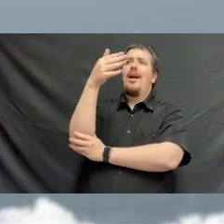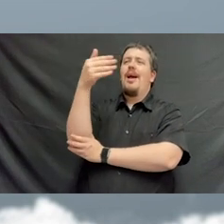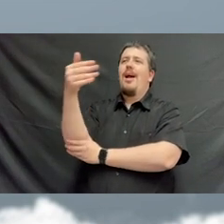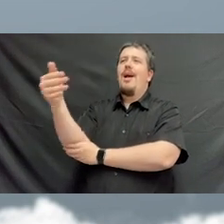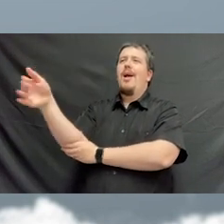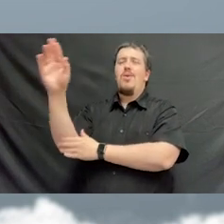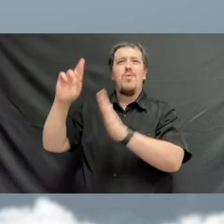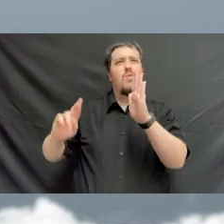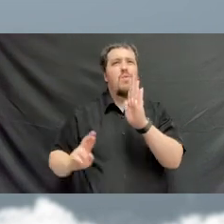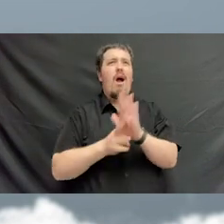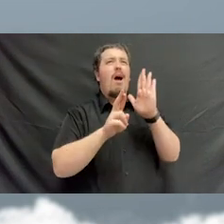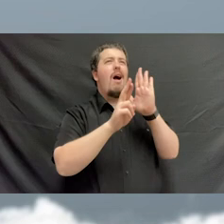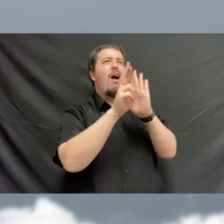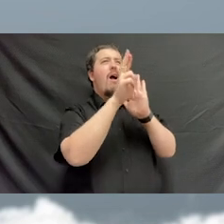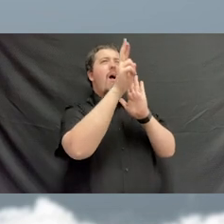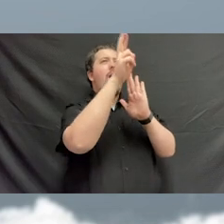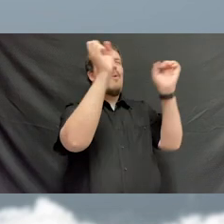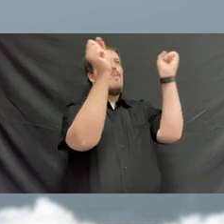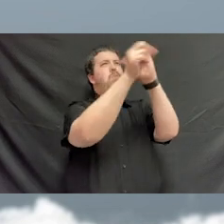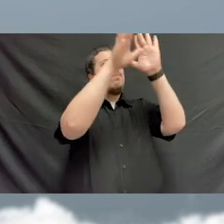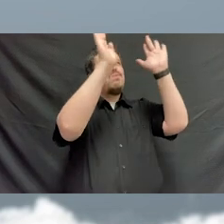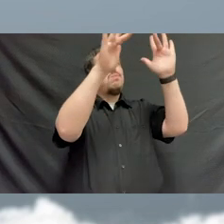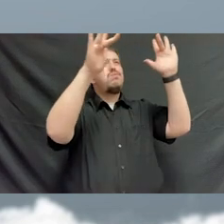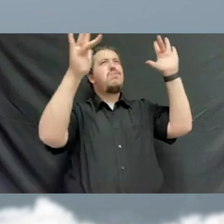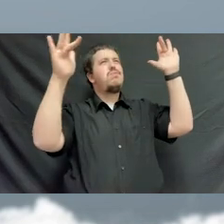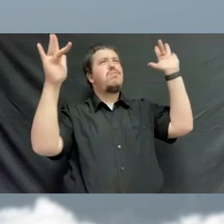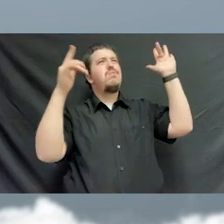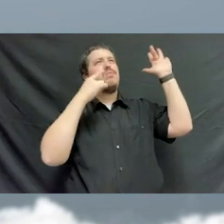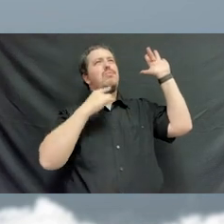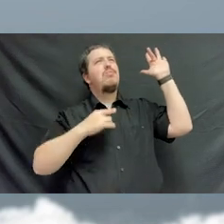And the rocket's red glare